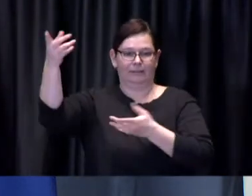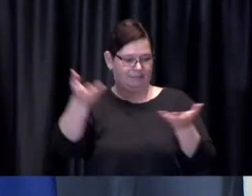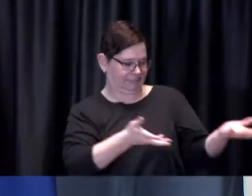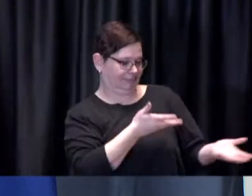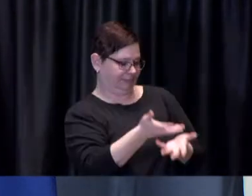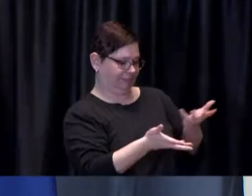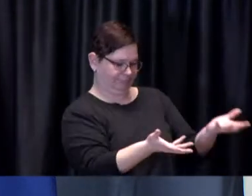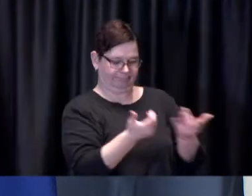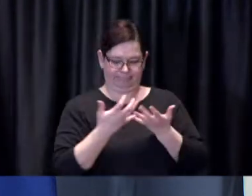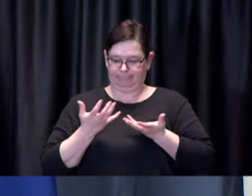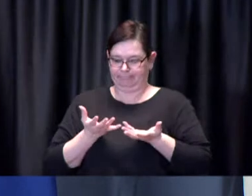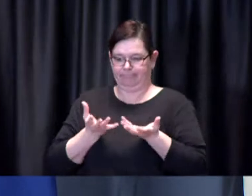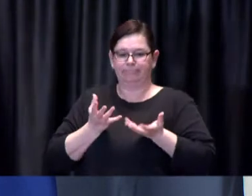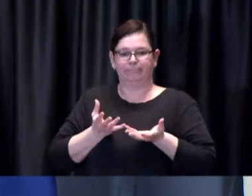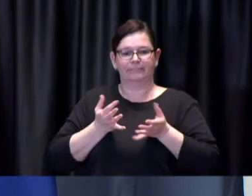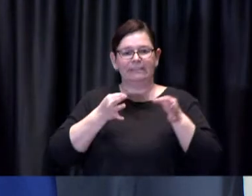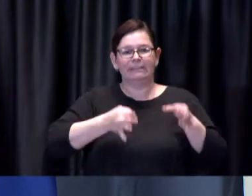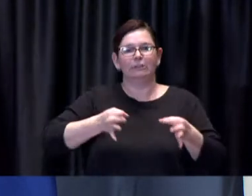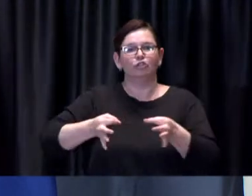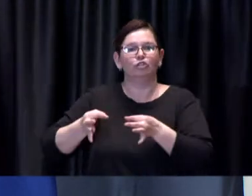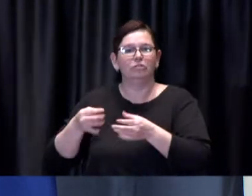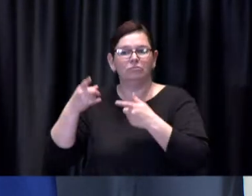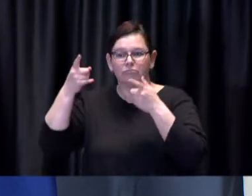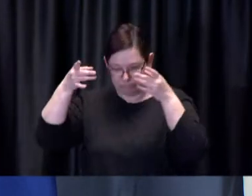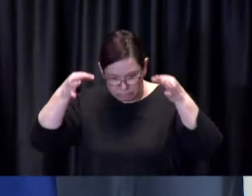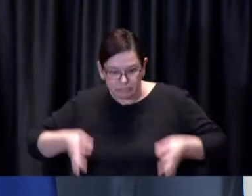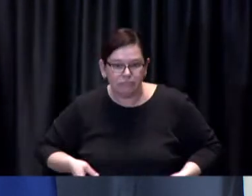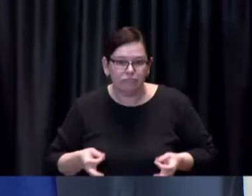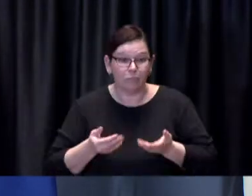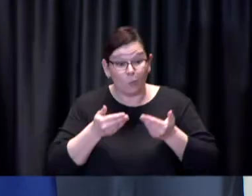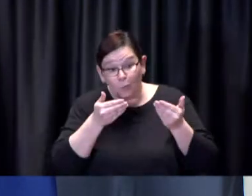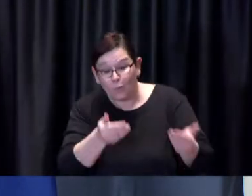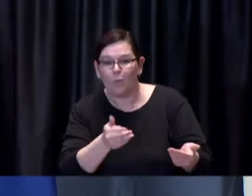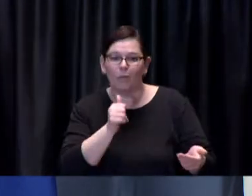informed by our local experience and the local understanding of what's happening on the ground.